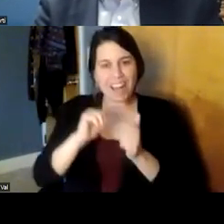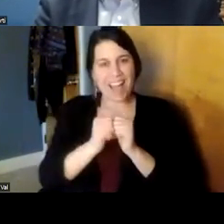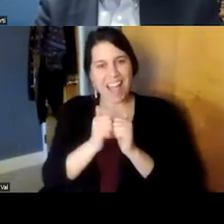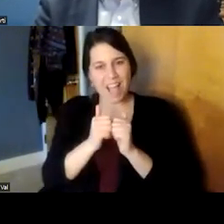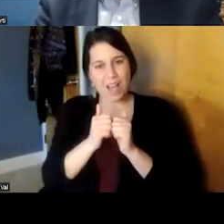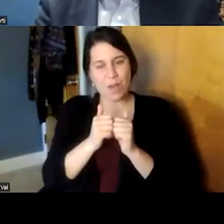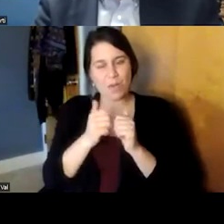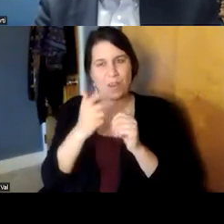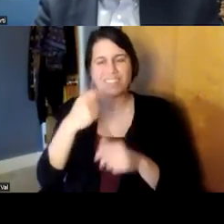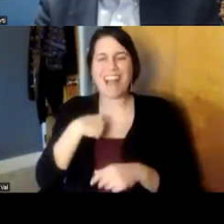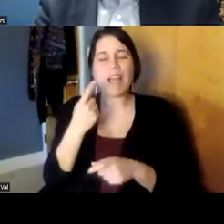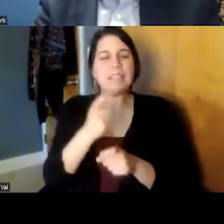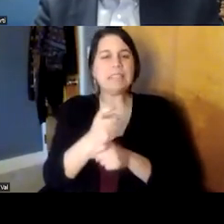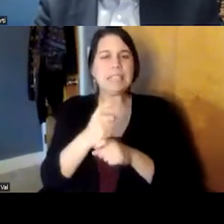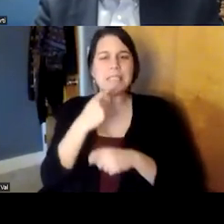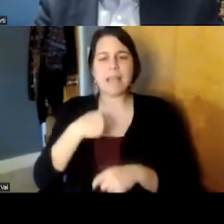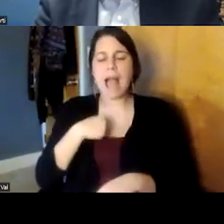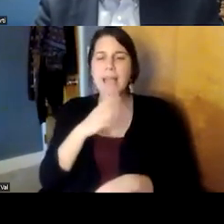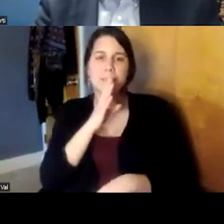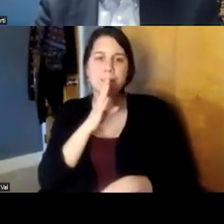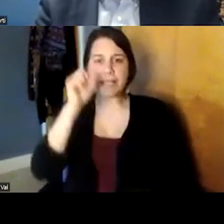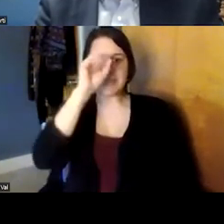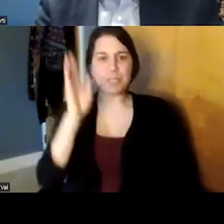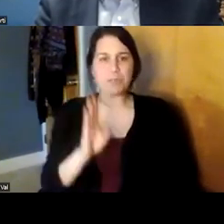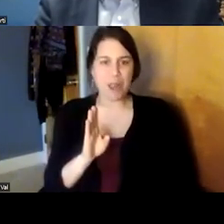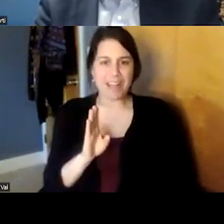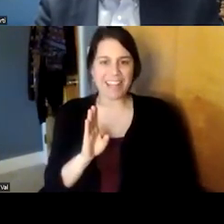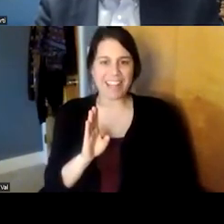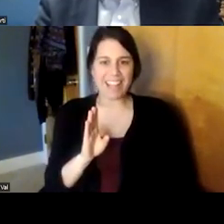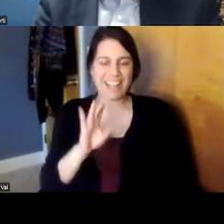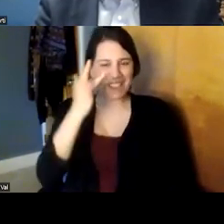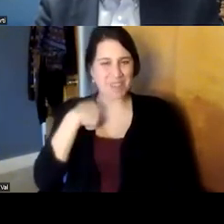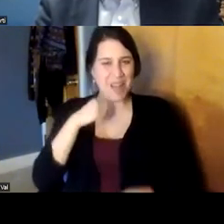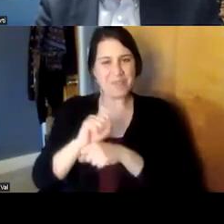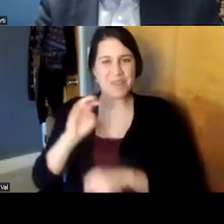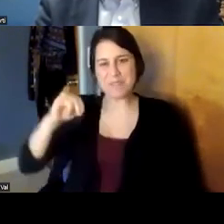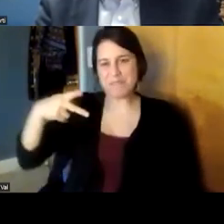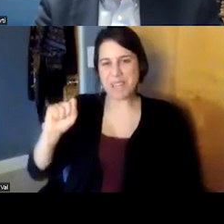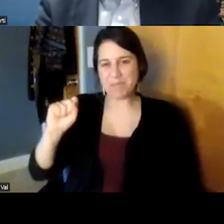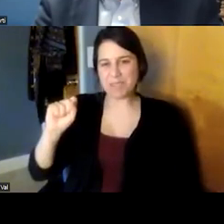tease and i say i speak schizophrenia that's why i get to work at mips but that's because i know i